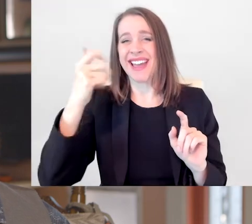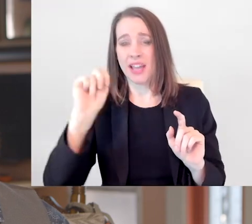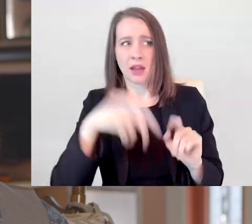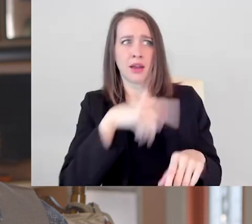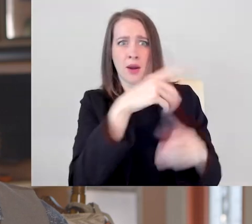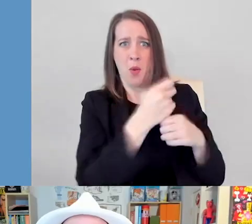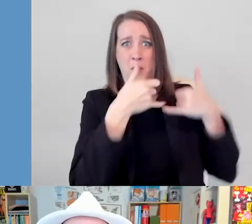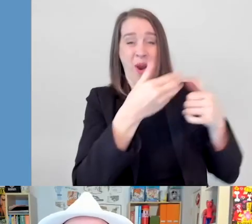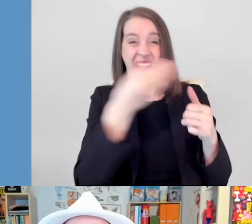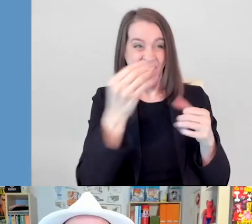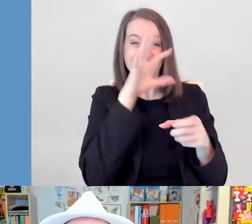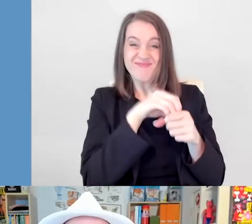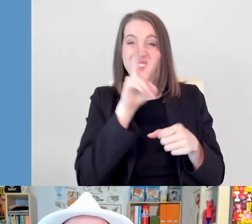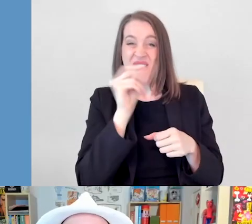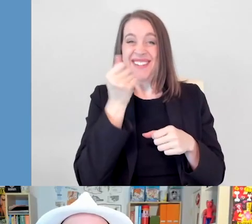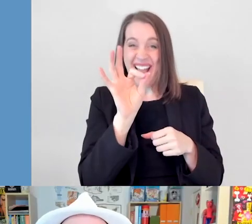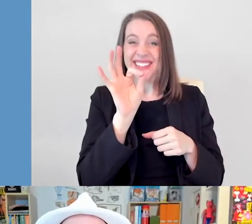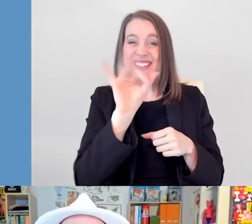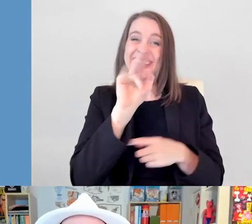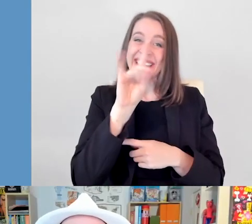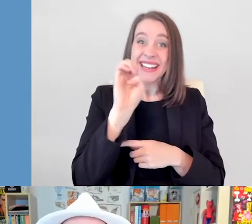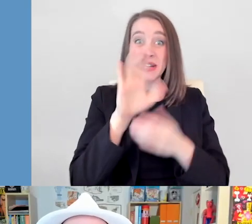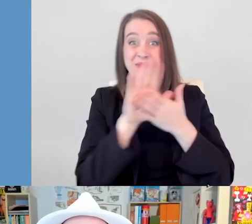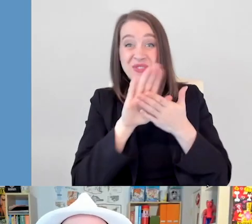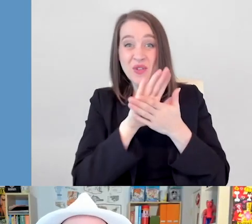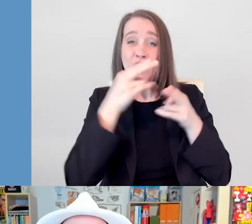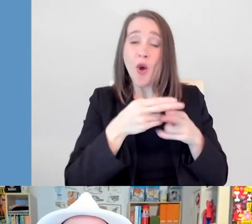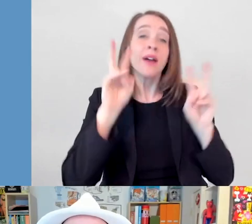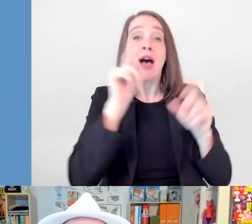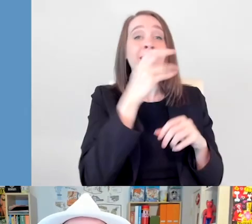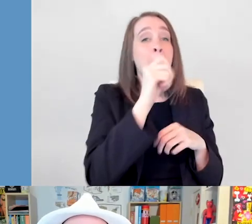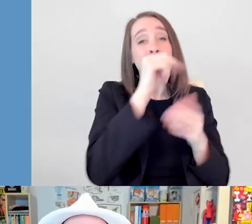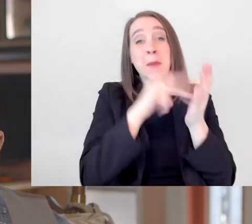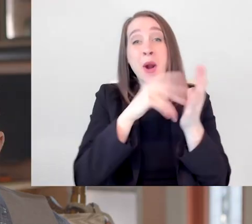and the star of the 2019 indie hit The Peanut Butter Falcon, which is amazing.